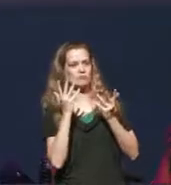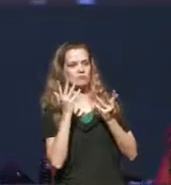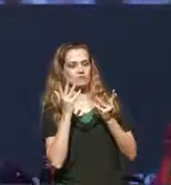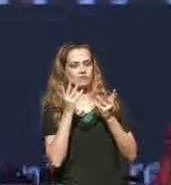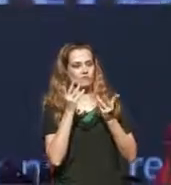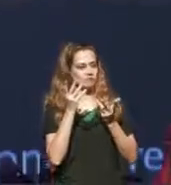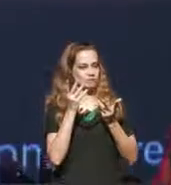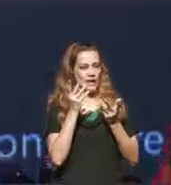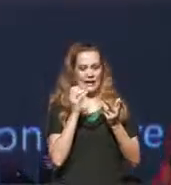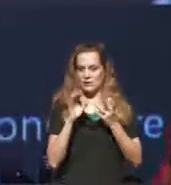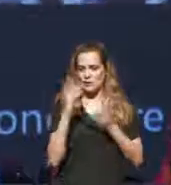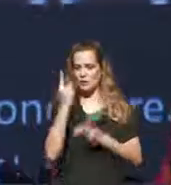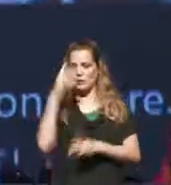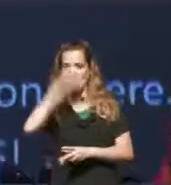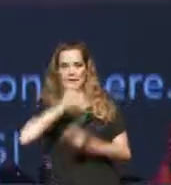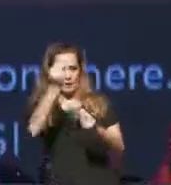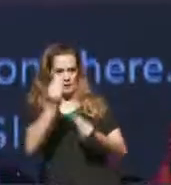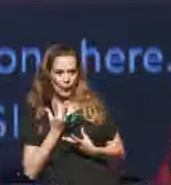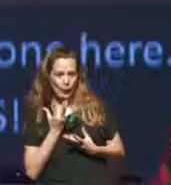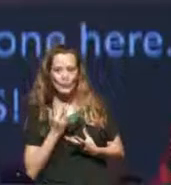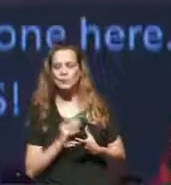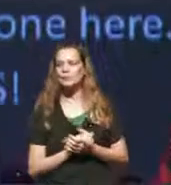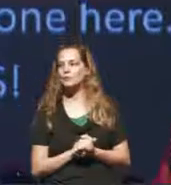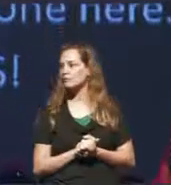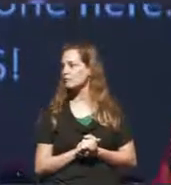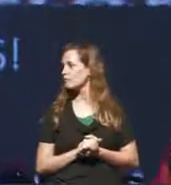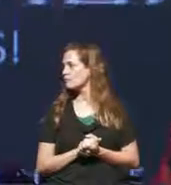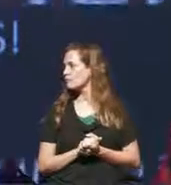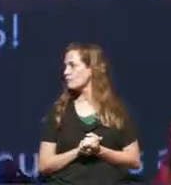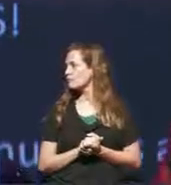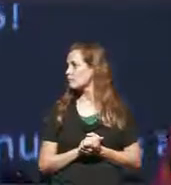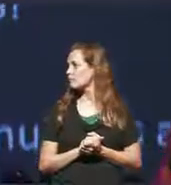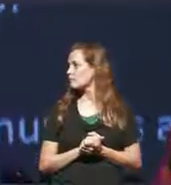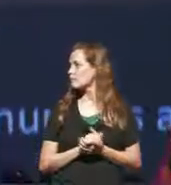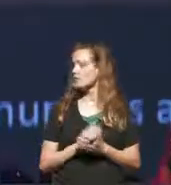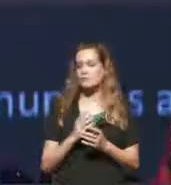sure have missed. And before I pass it back to to Syrus just to say that at